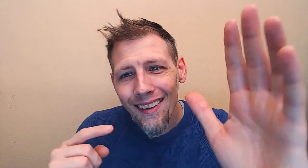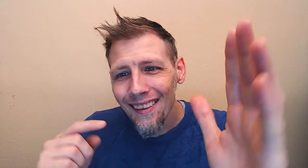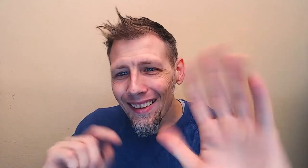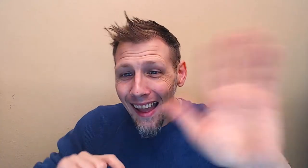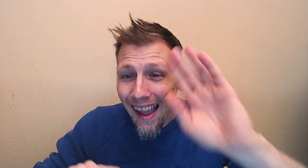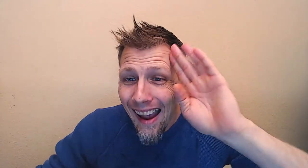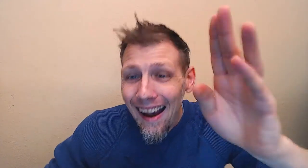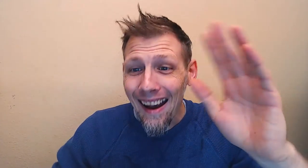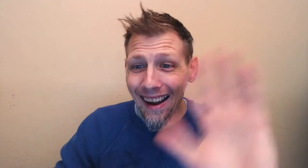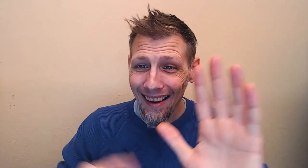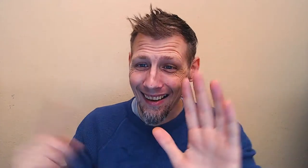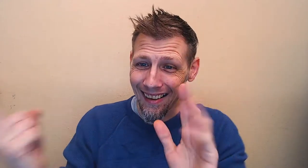Hi, Hello!